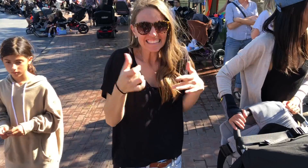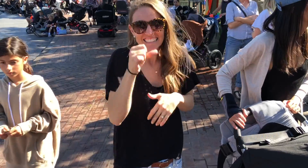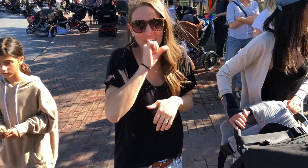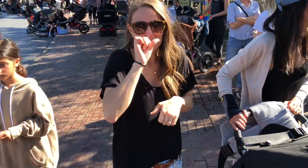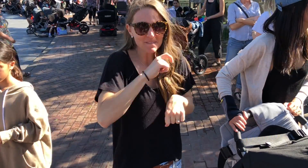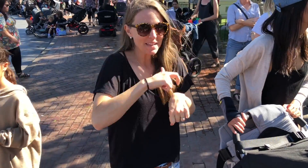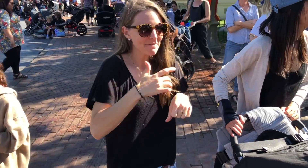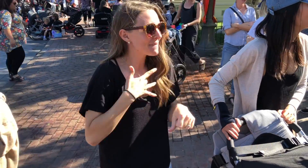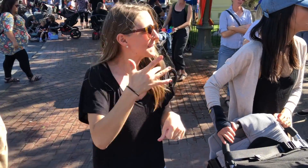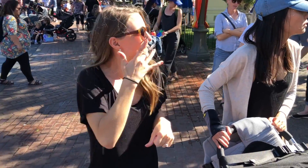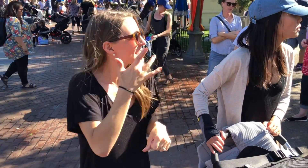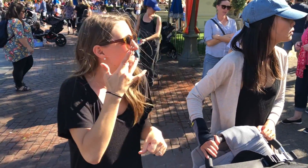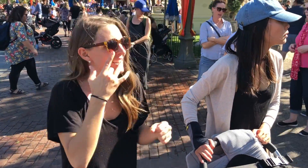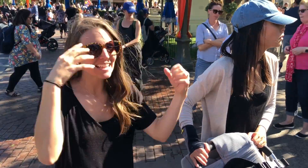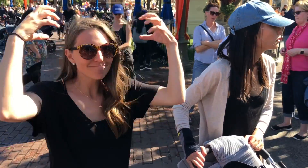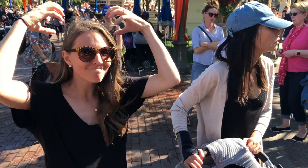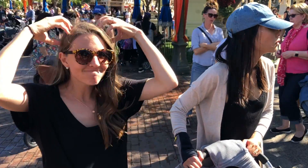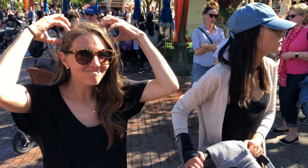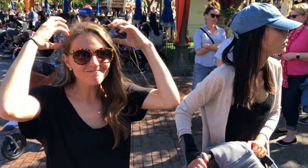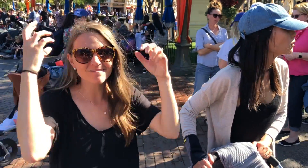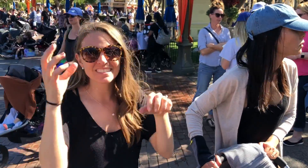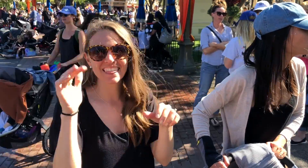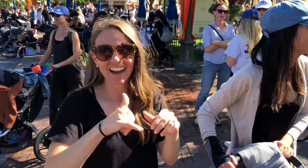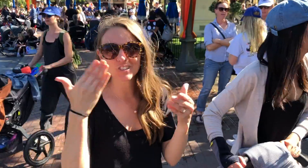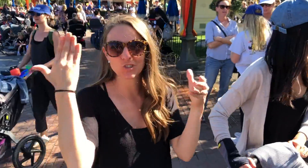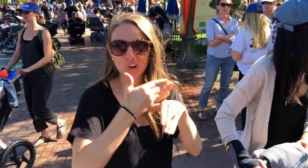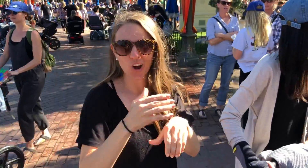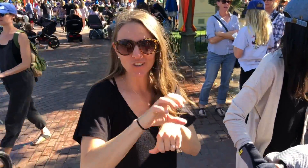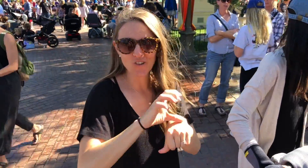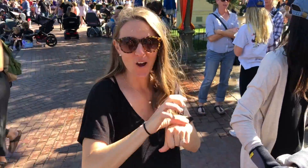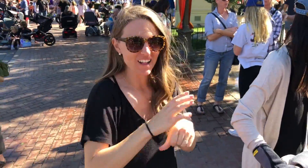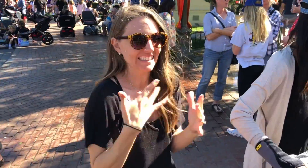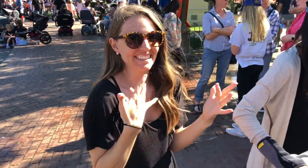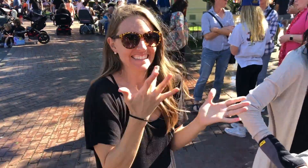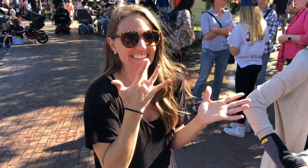It's time for Ice Cream! My favorite is the Mickey Bar, Dark Chocolate.